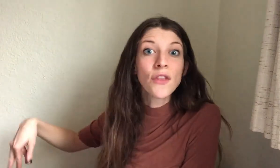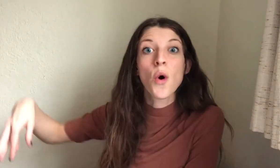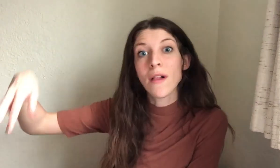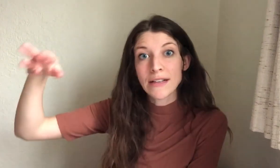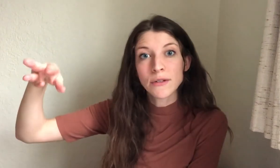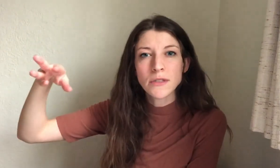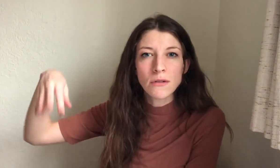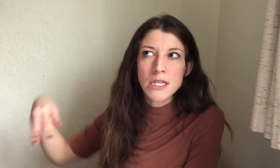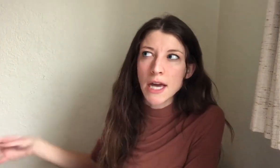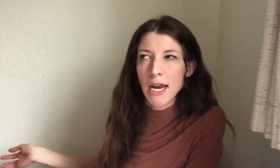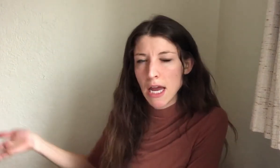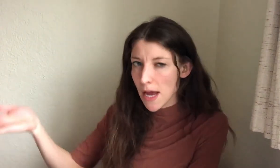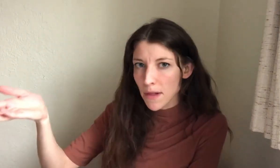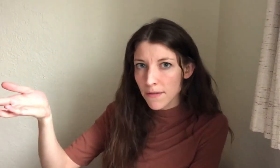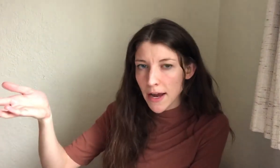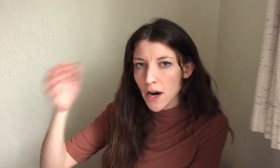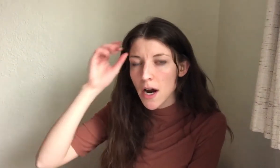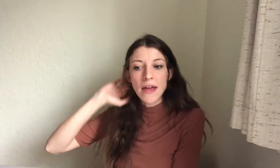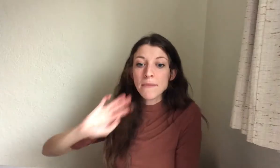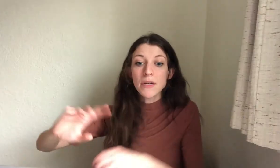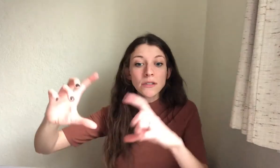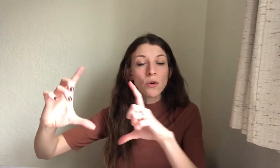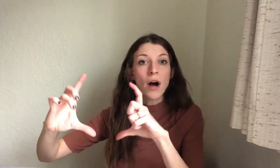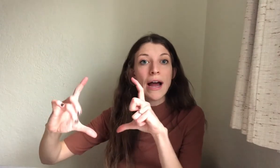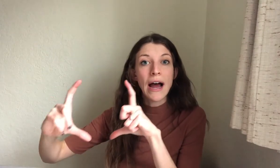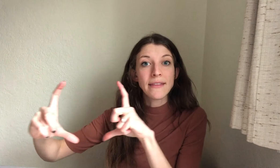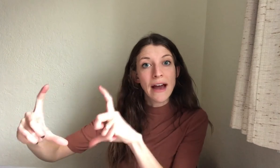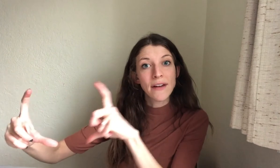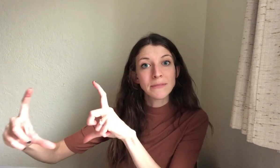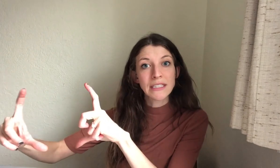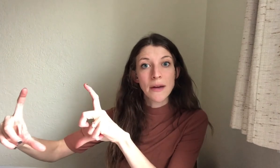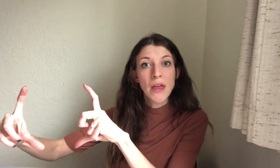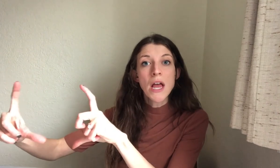the whole classroom so it was like an amplifier, and then in middle school I had the FM system.